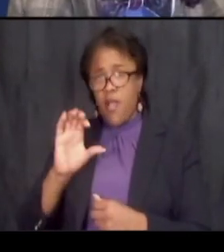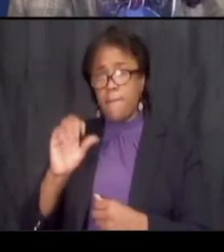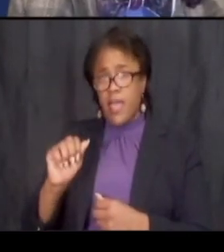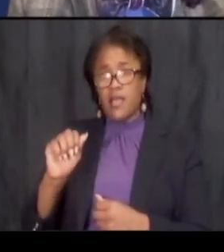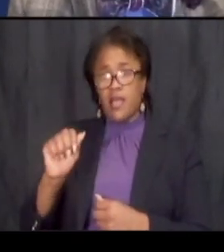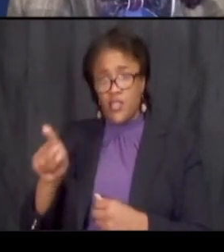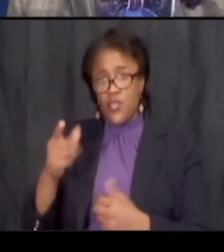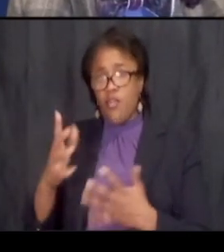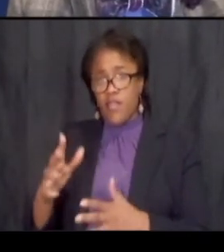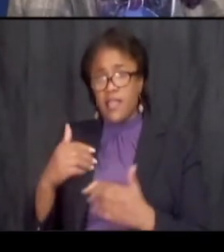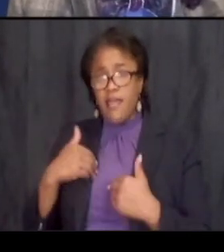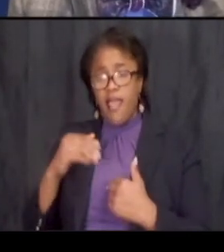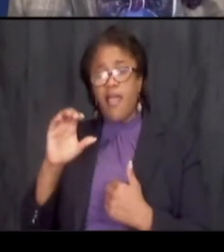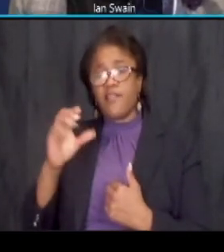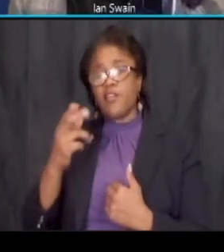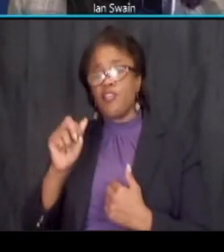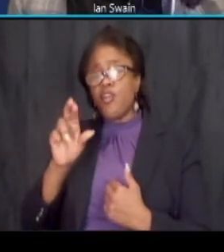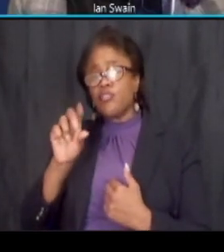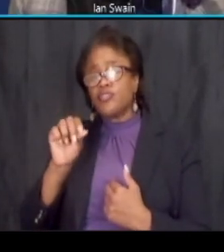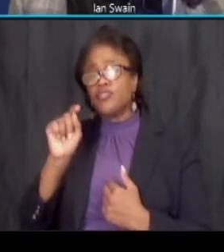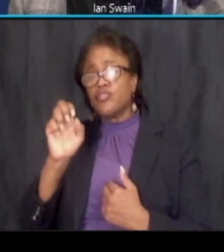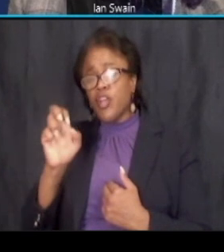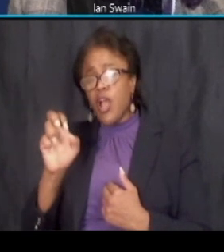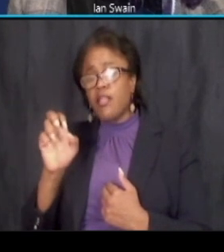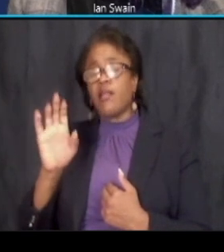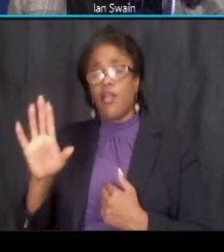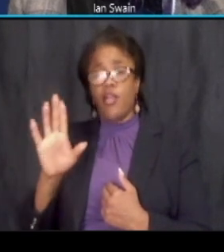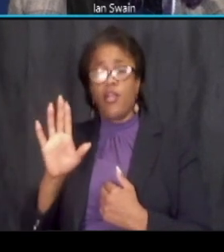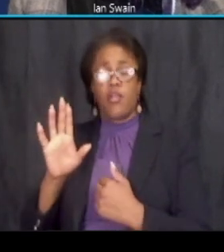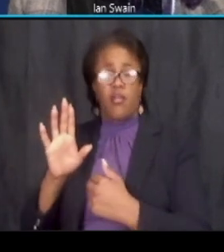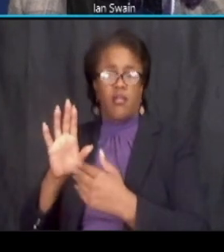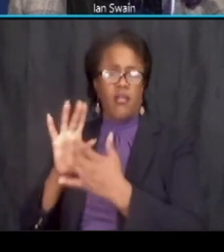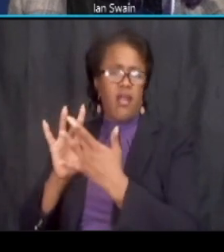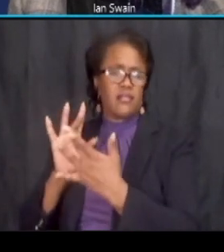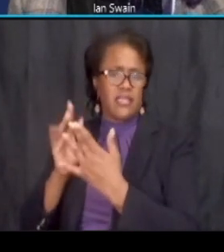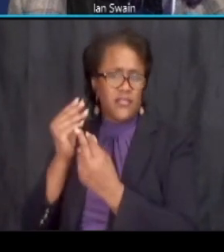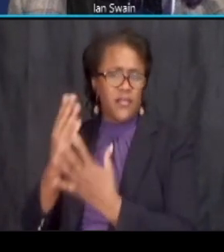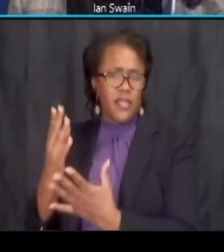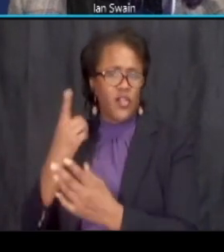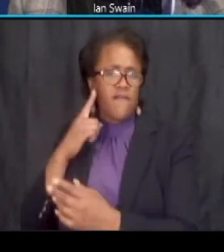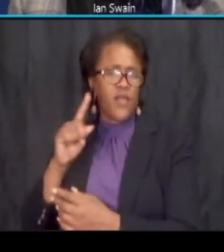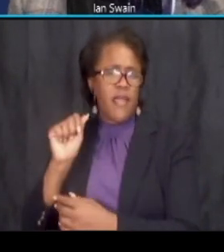contact information when she uh helped set up the anc uh meeting before so just send her an